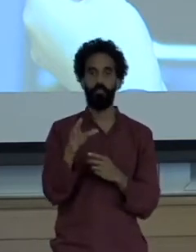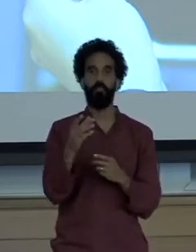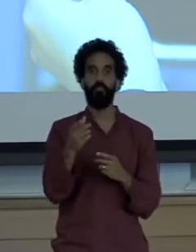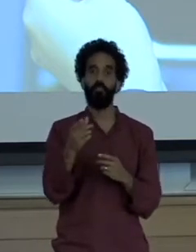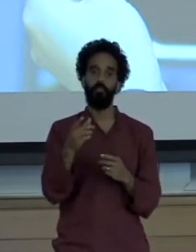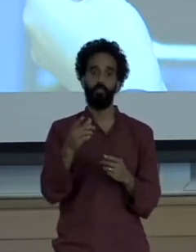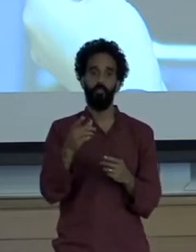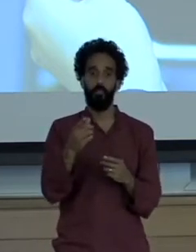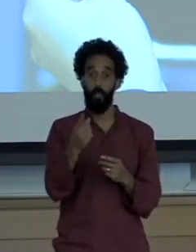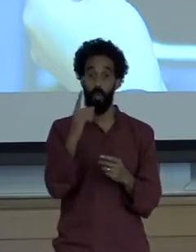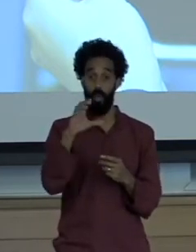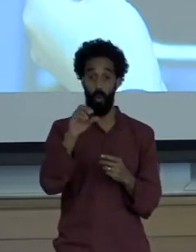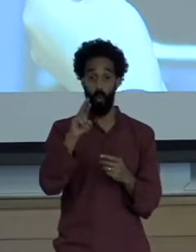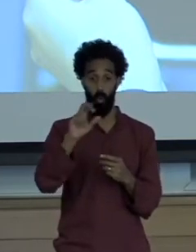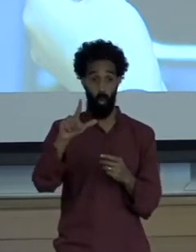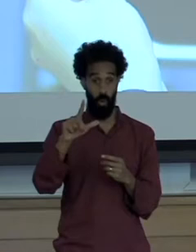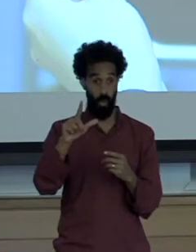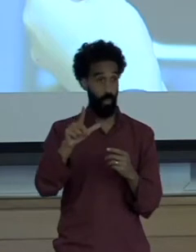Expert, an expert from Cornell, is basically